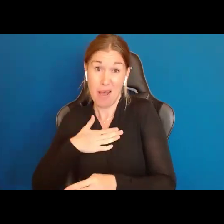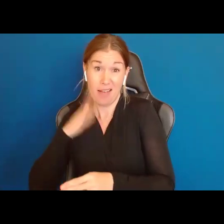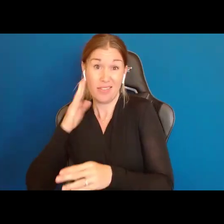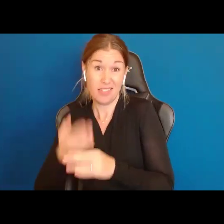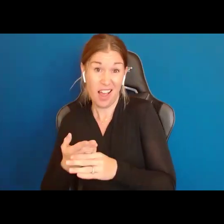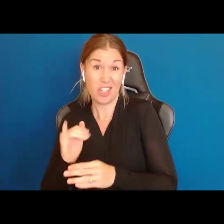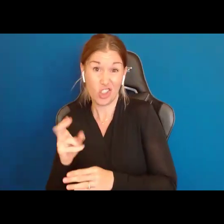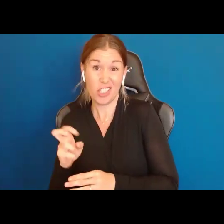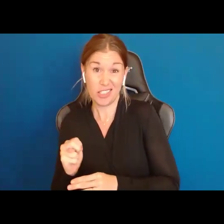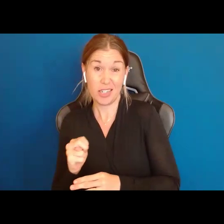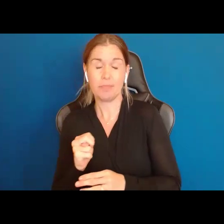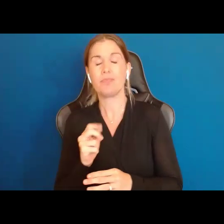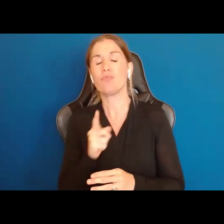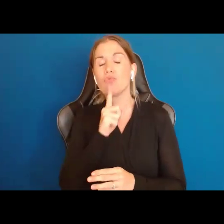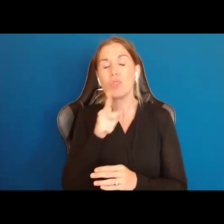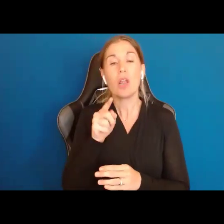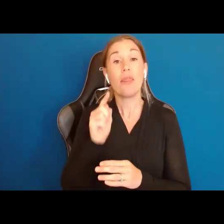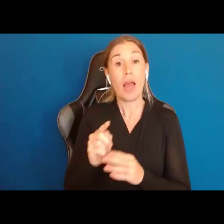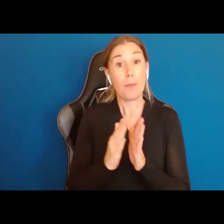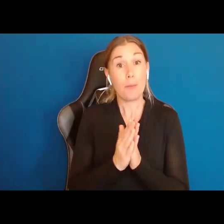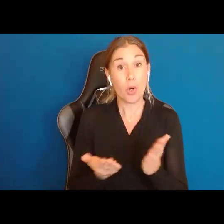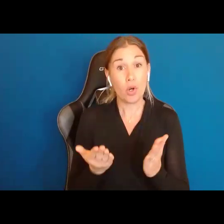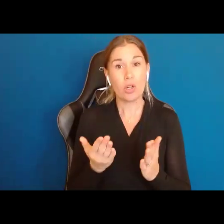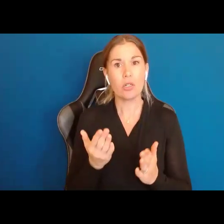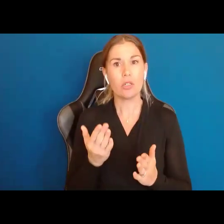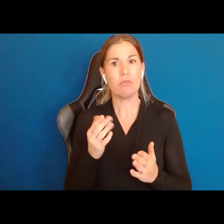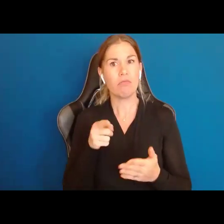The first time we had laws and rights that were harmonized, really the first